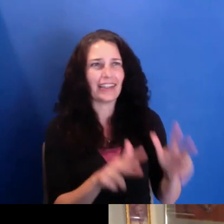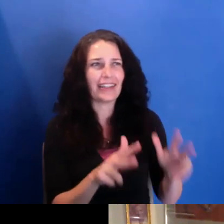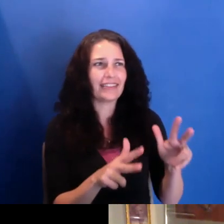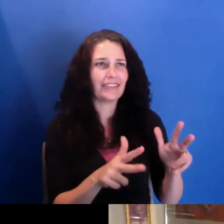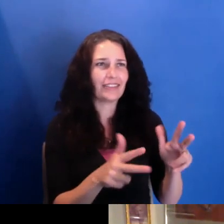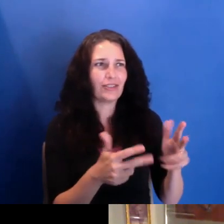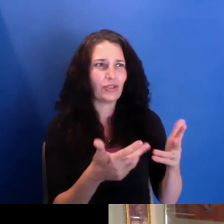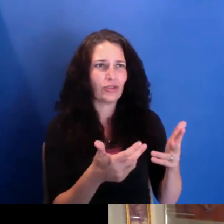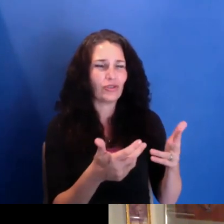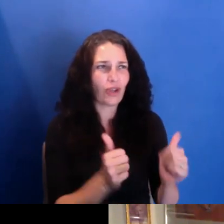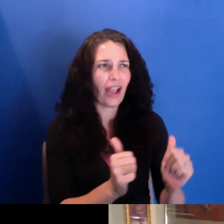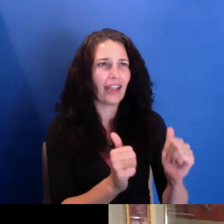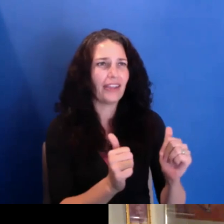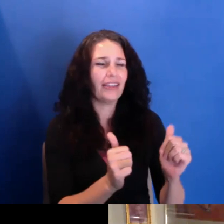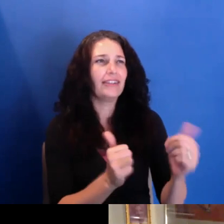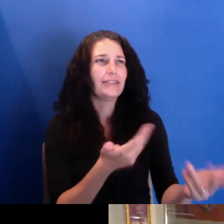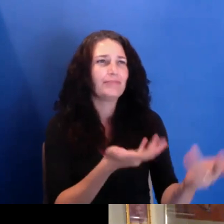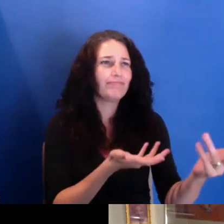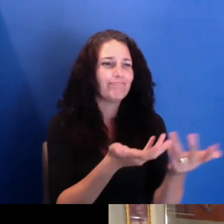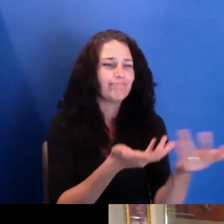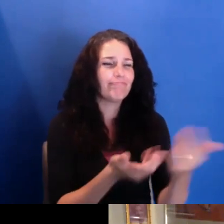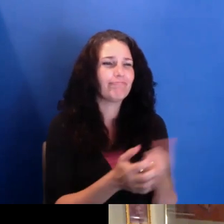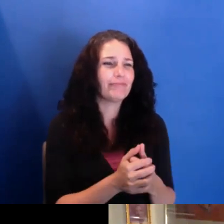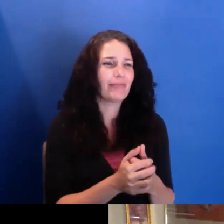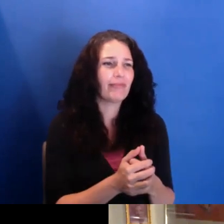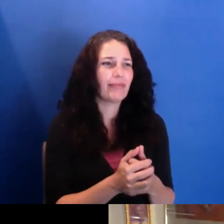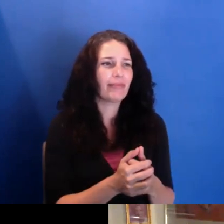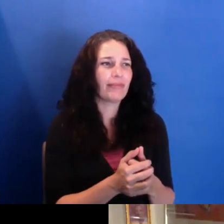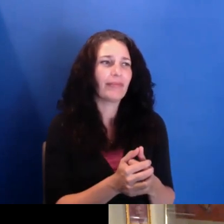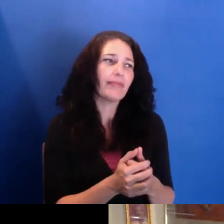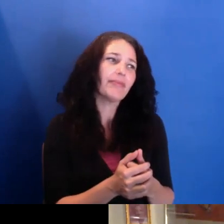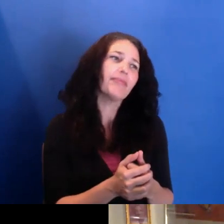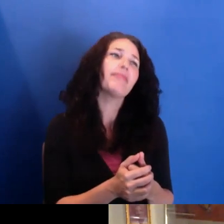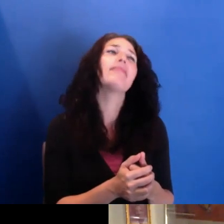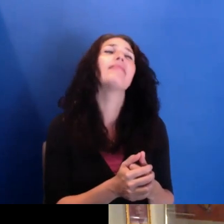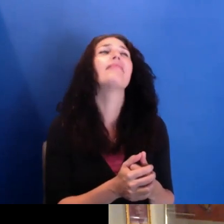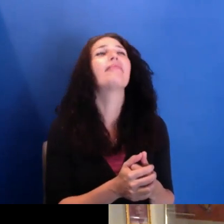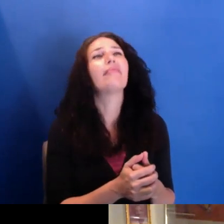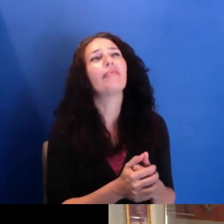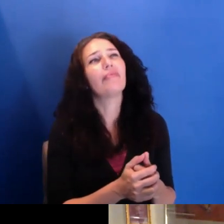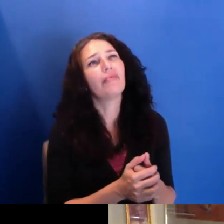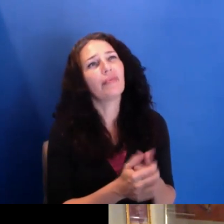wanting to create a space where those formative ideas can be